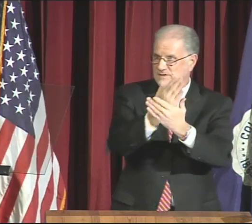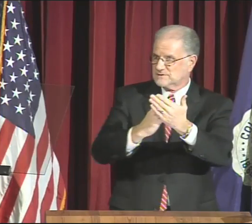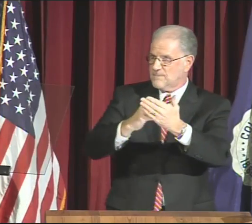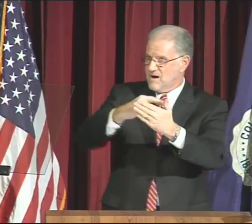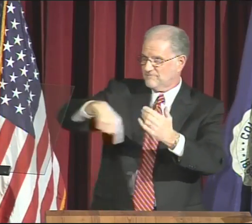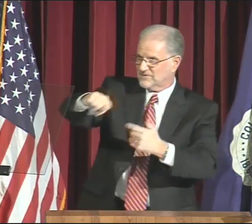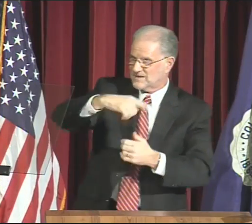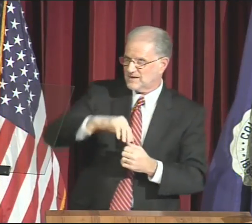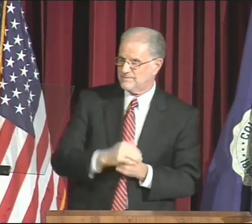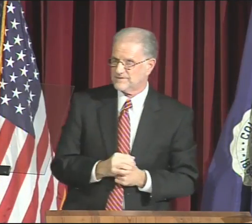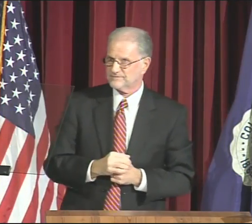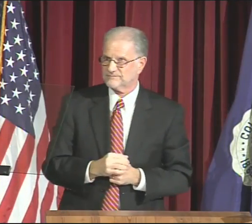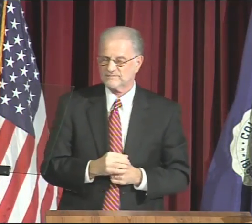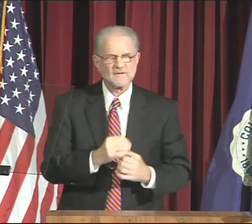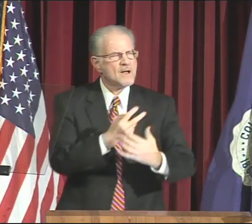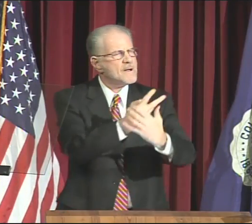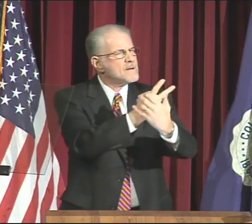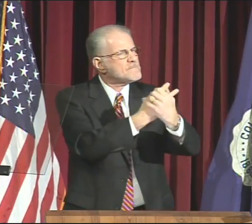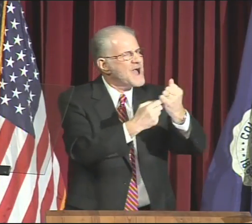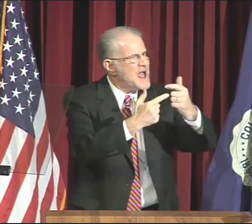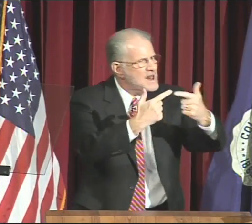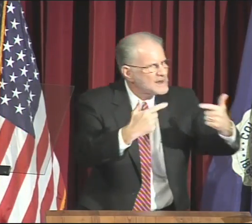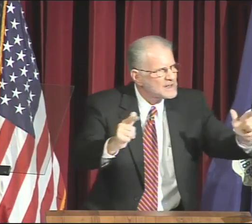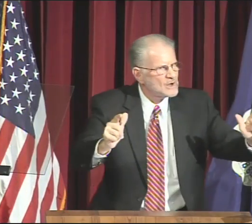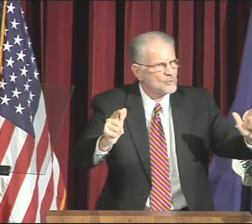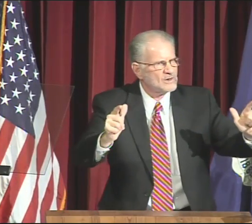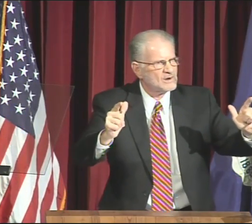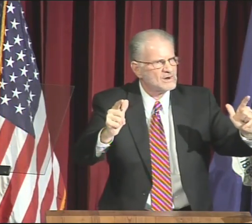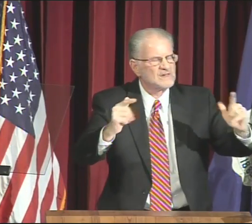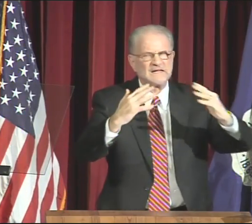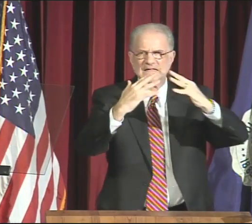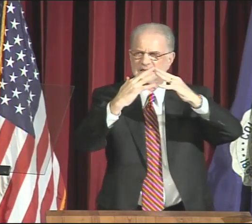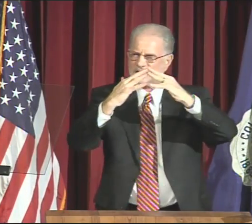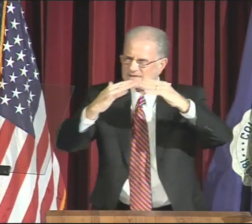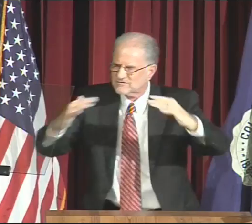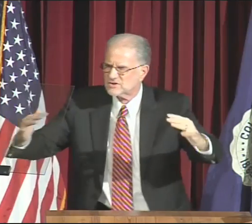and of the interplay between some of them.